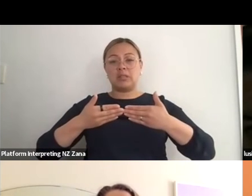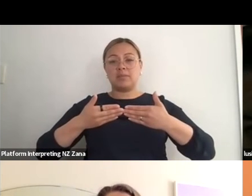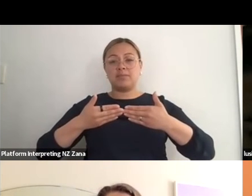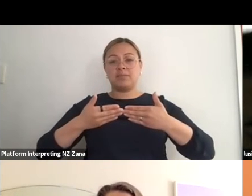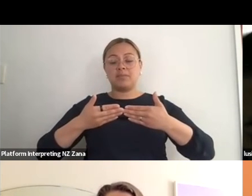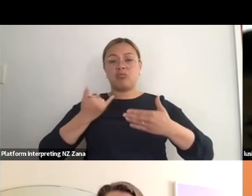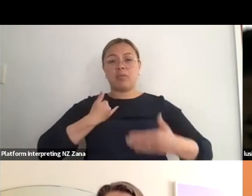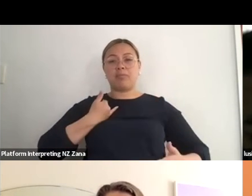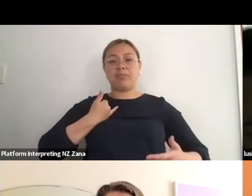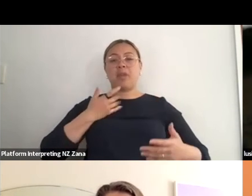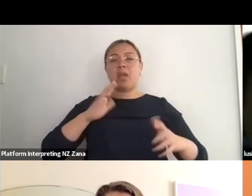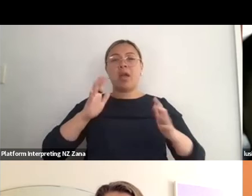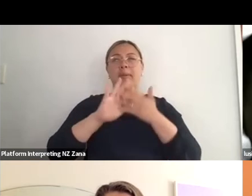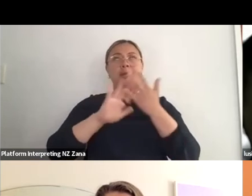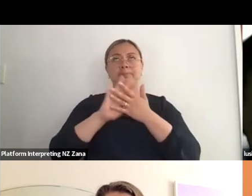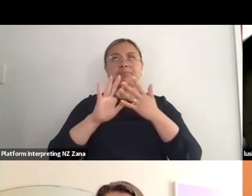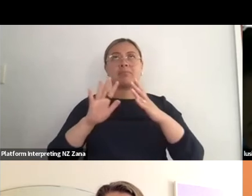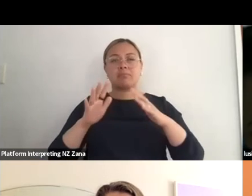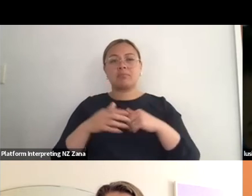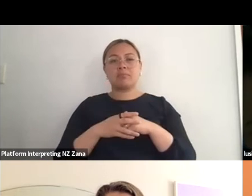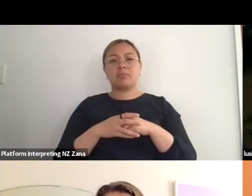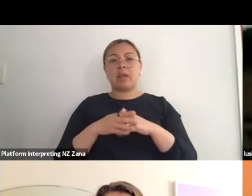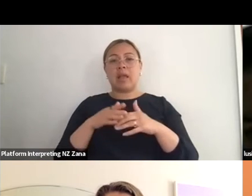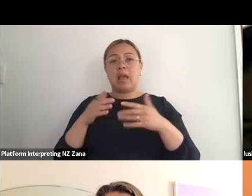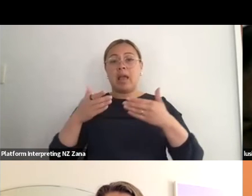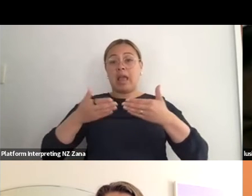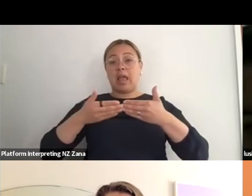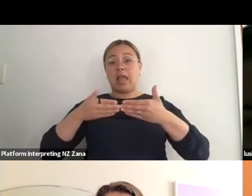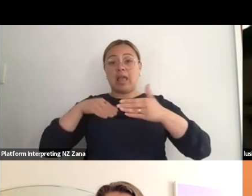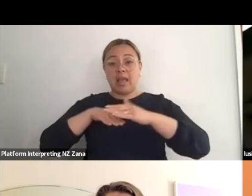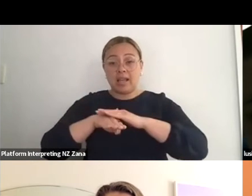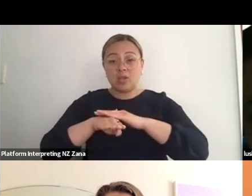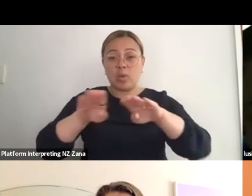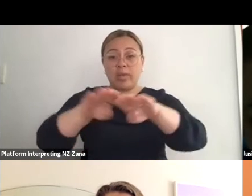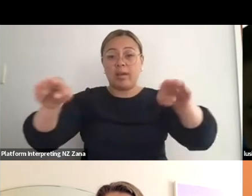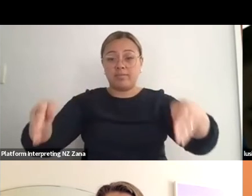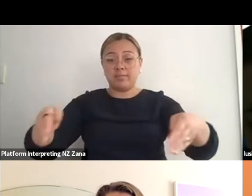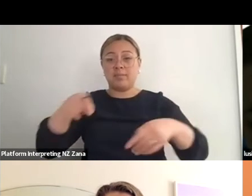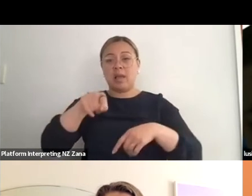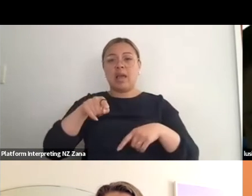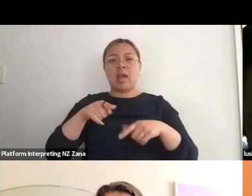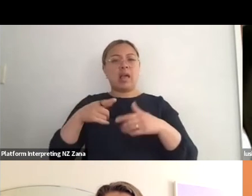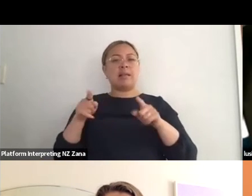And so for example I've started in Germany- a lot of the time my invitations to work in